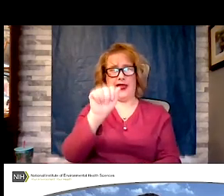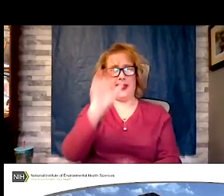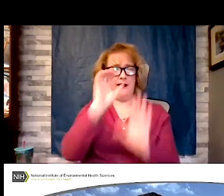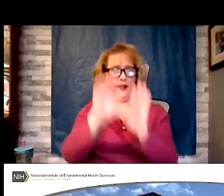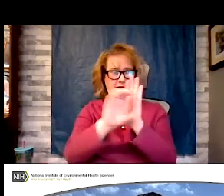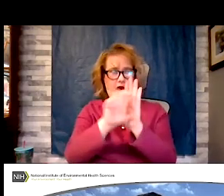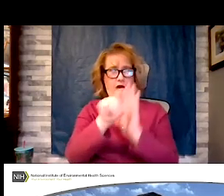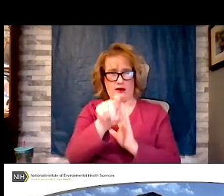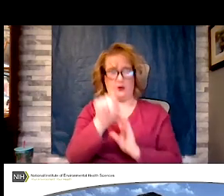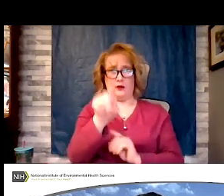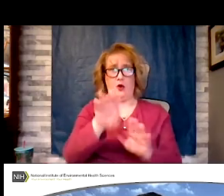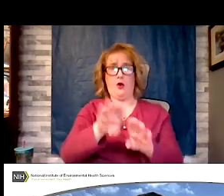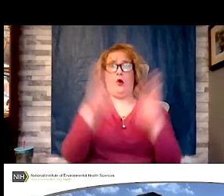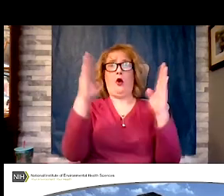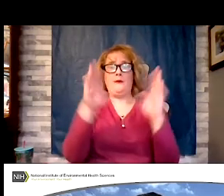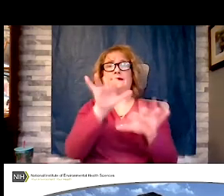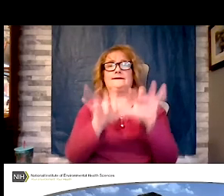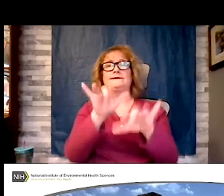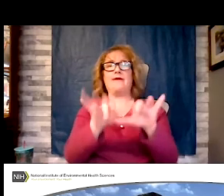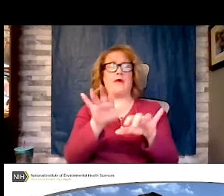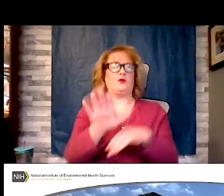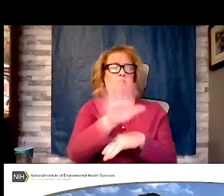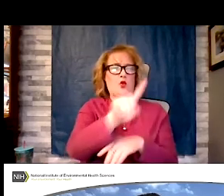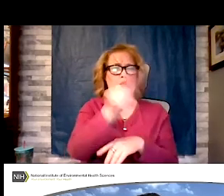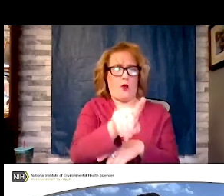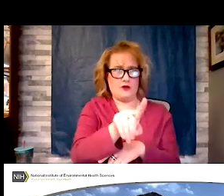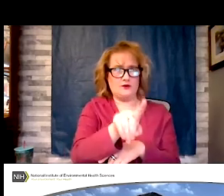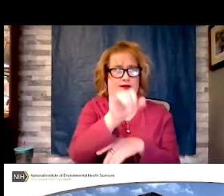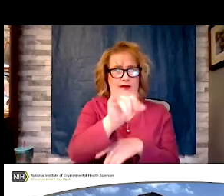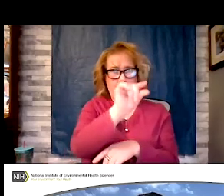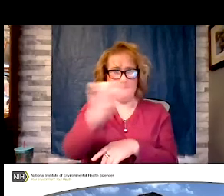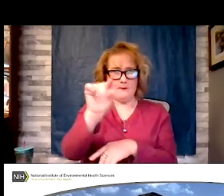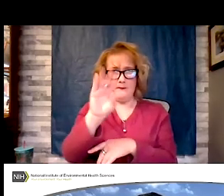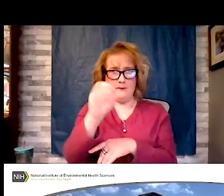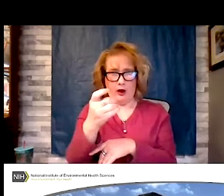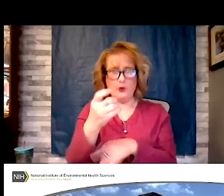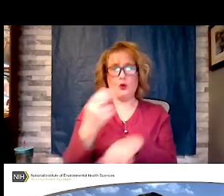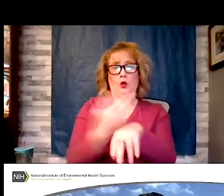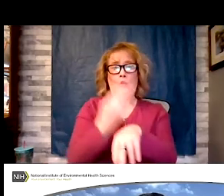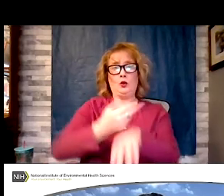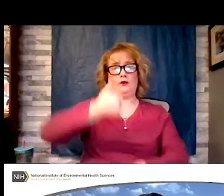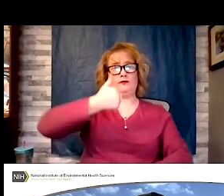open it, type your question to like a question, asked by